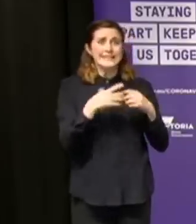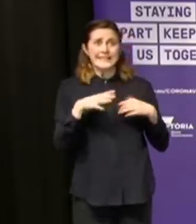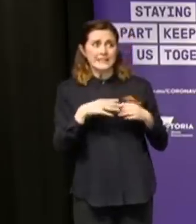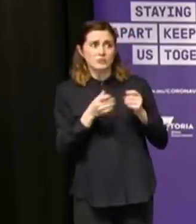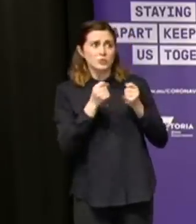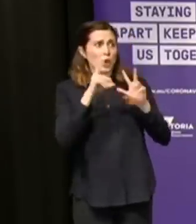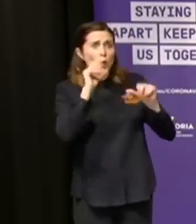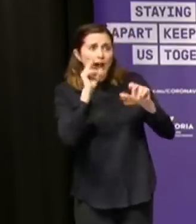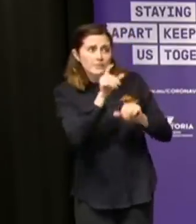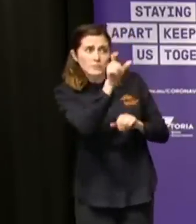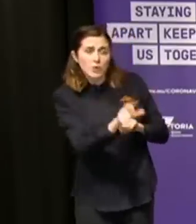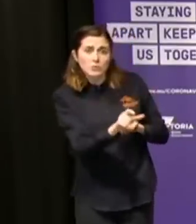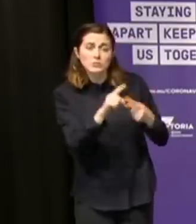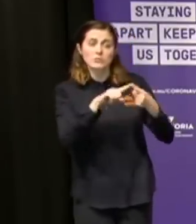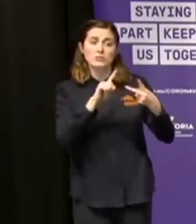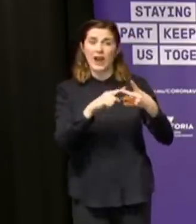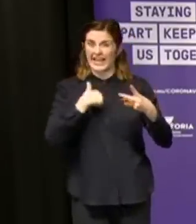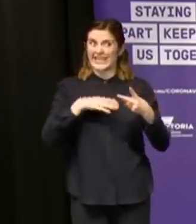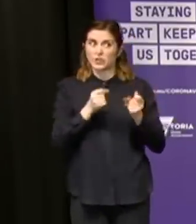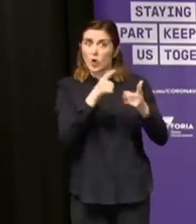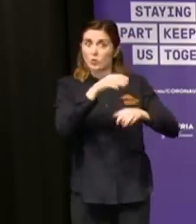We can no longer have people visiting others,